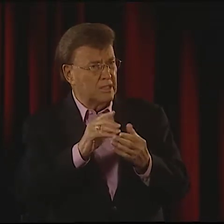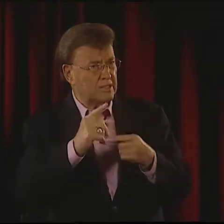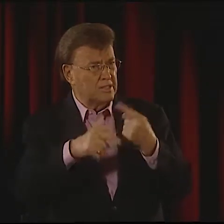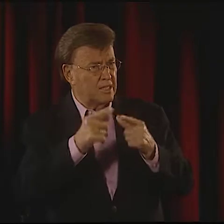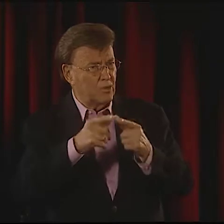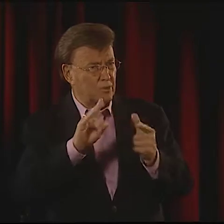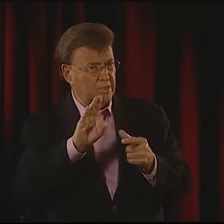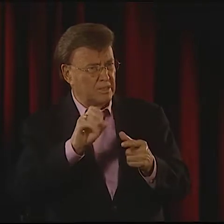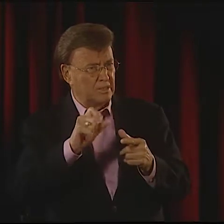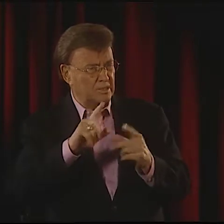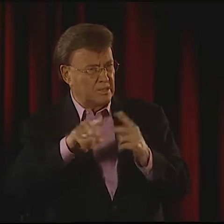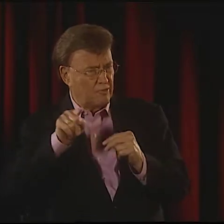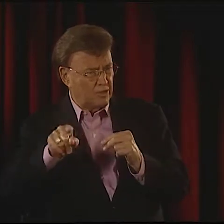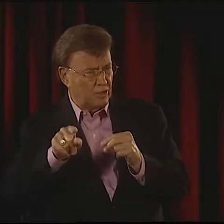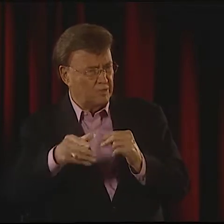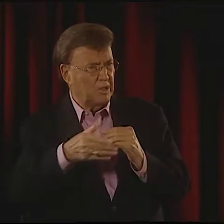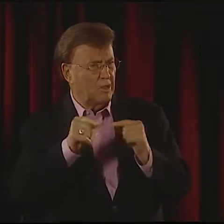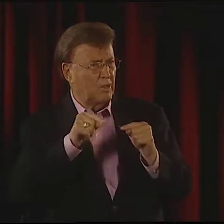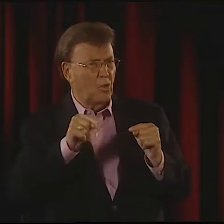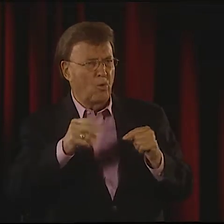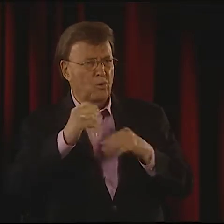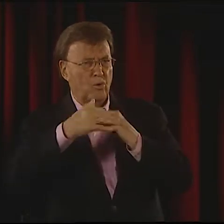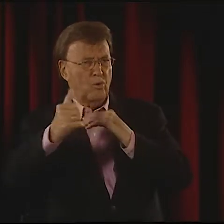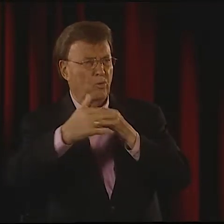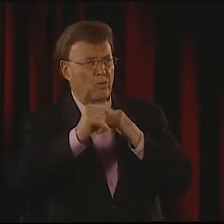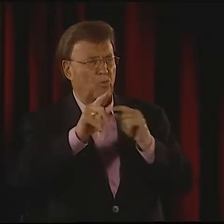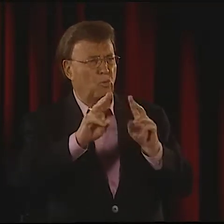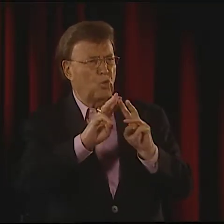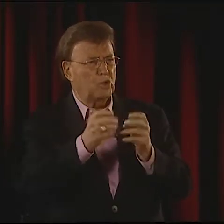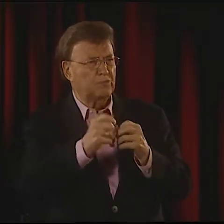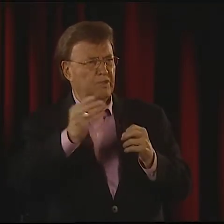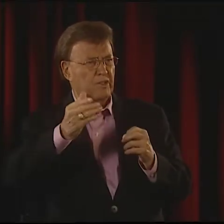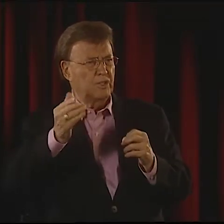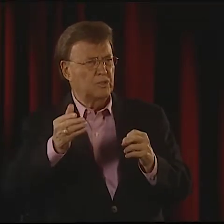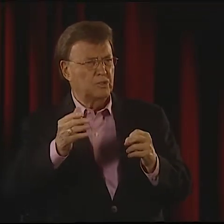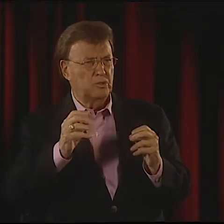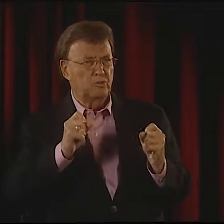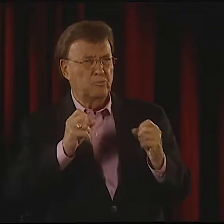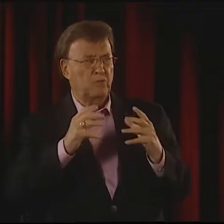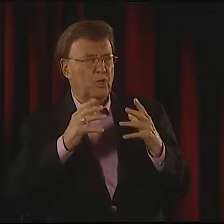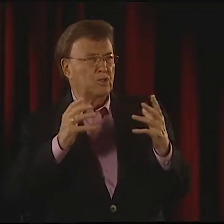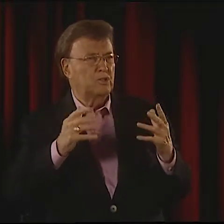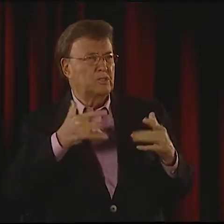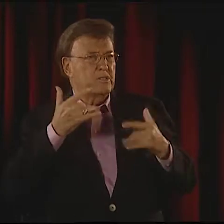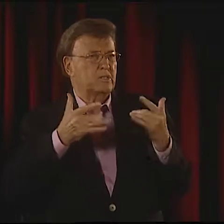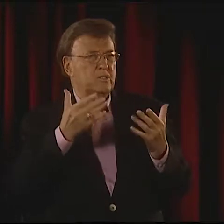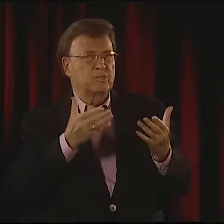SHE HELPED WRITE A DICTIONARY OF SIGN LANGUAGE. SHE WAS CALLED TO PRESENT MANY WORKSHOPS,